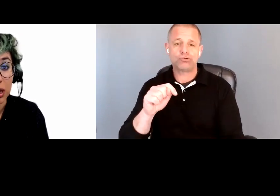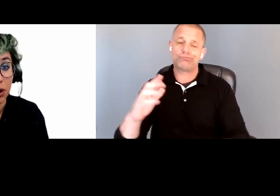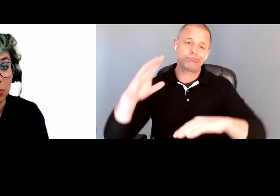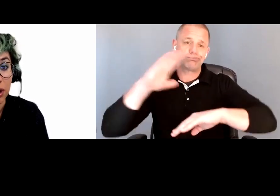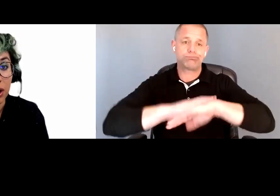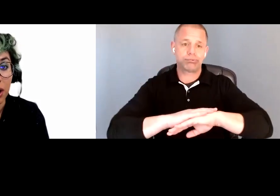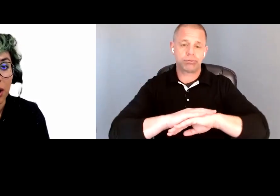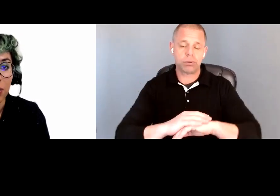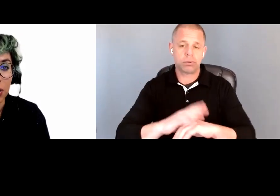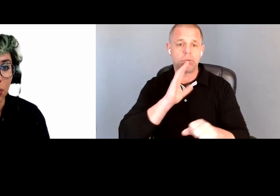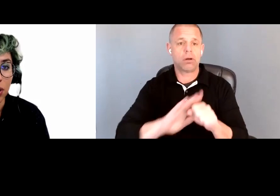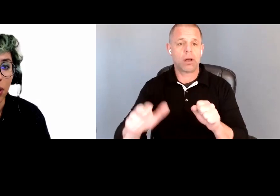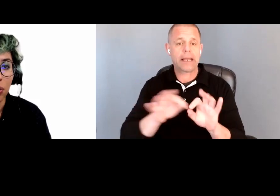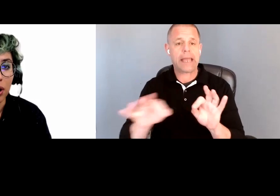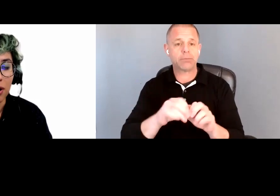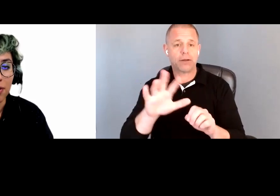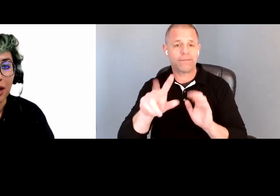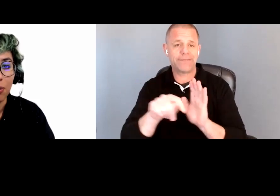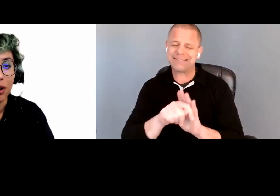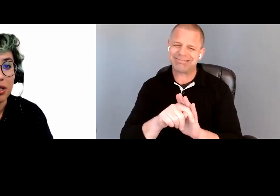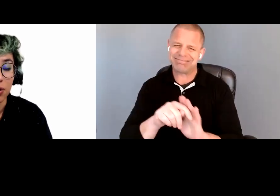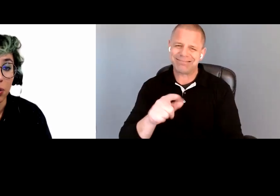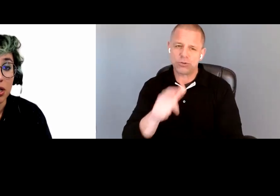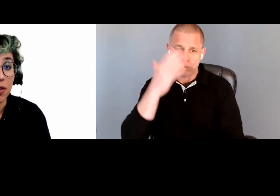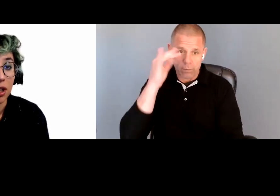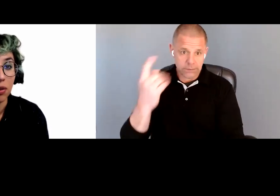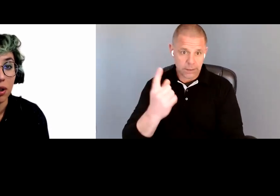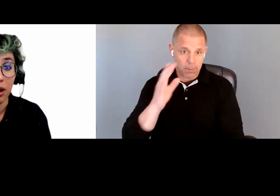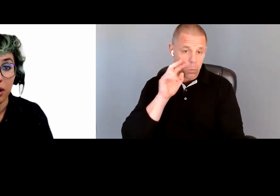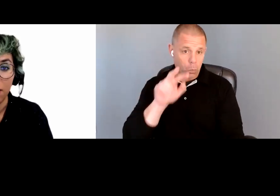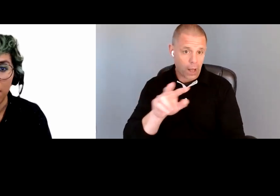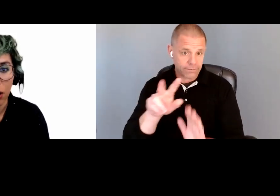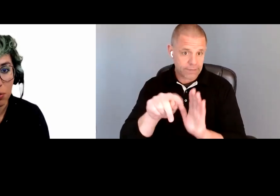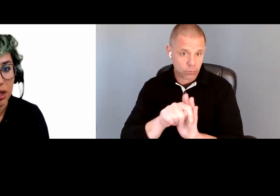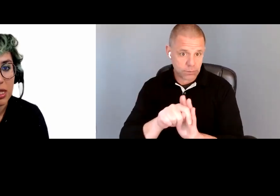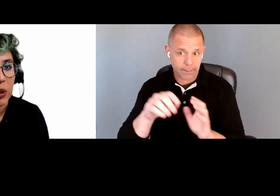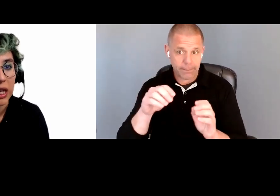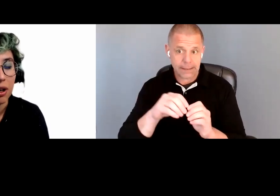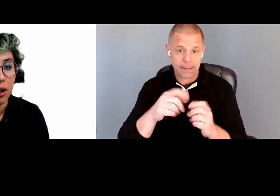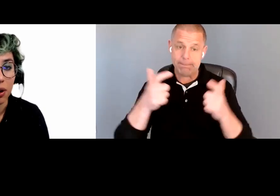video. You don't know if anyone is going to watch the video in a very big screen or